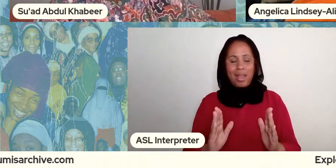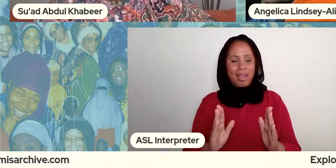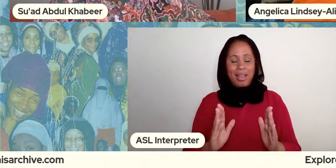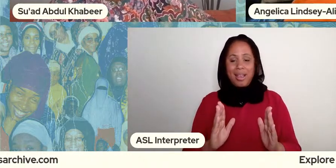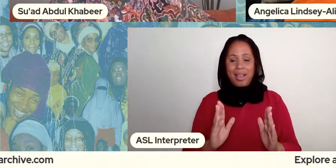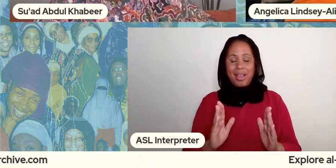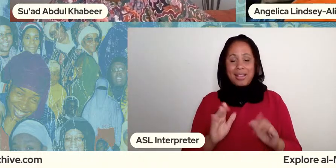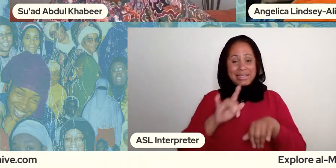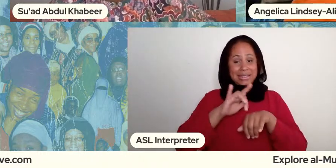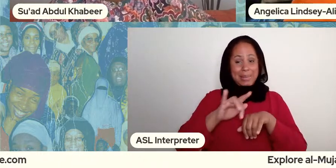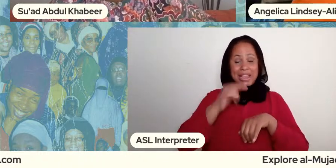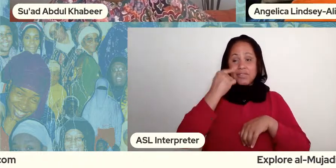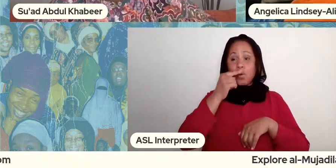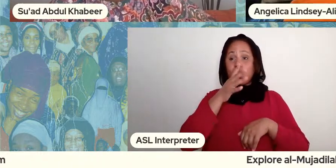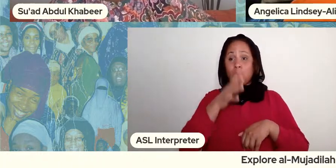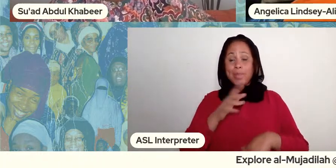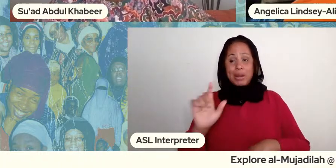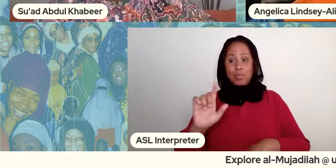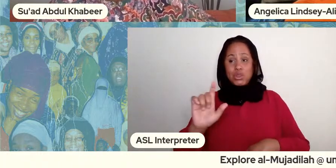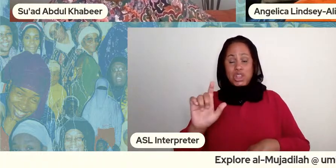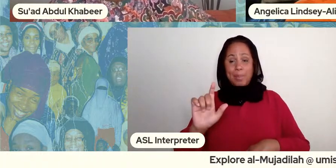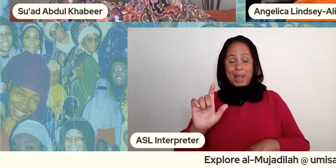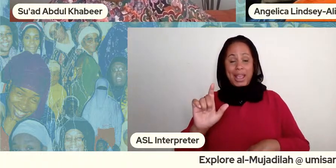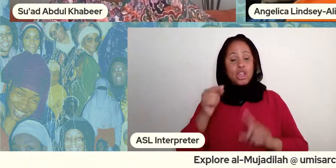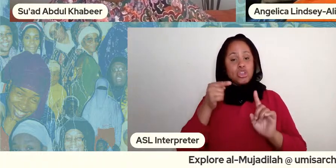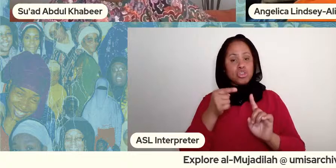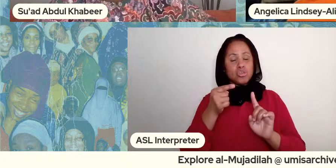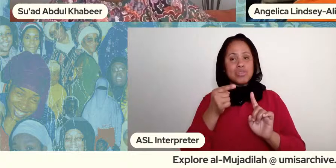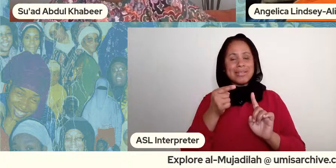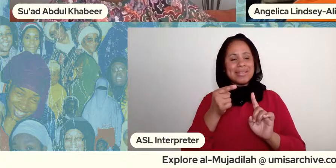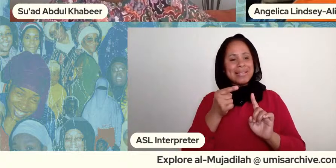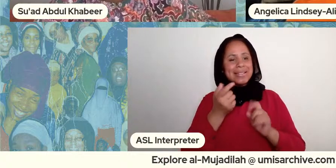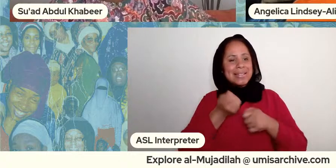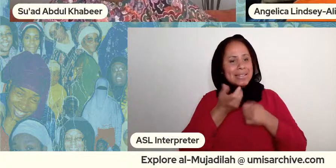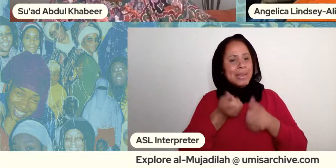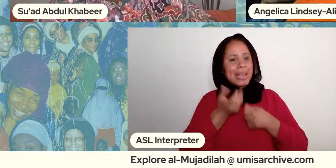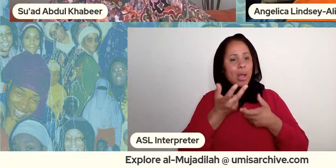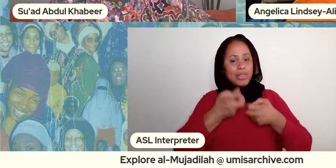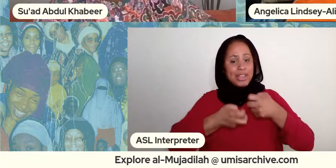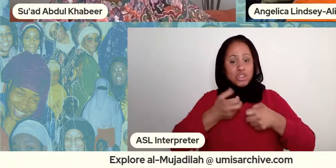female voices to speak out about the issues that they know firsthand and two that these problems